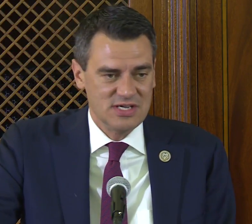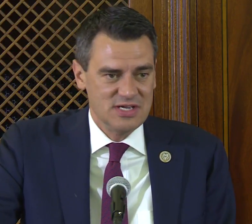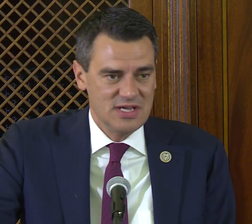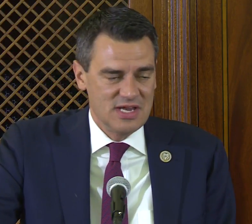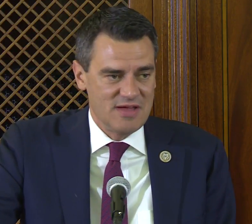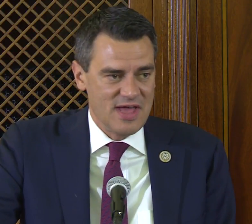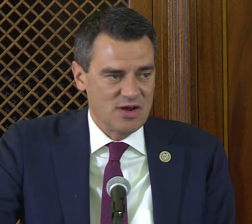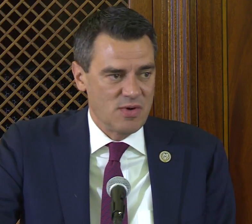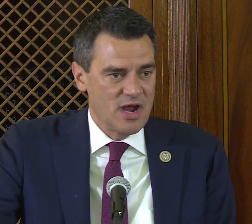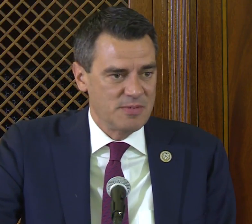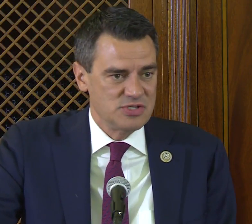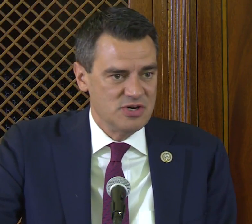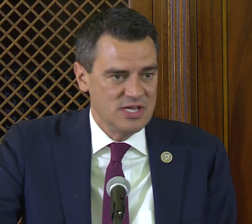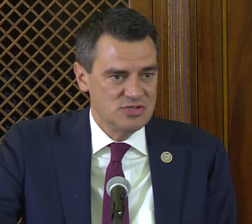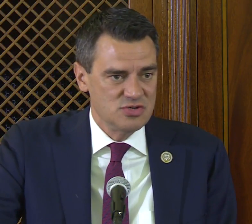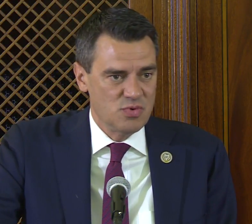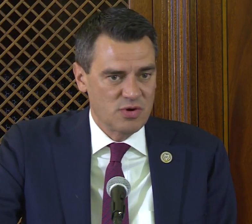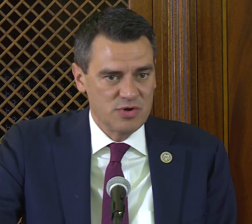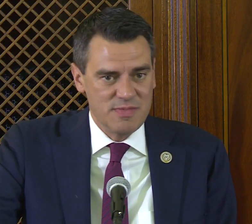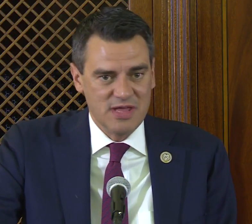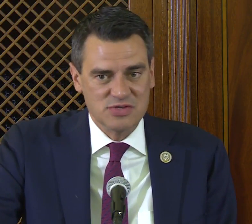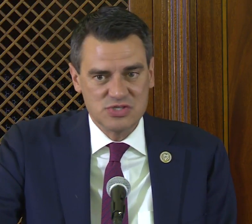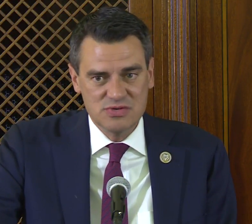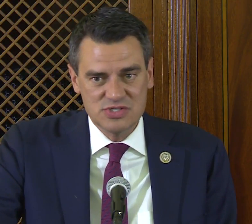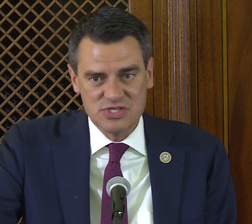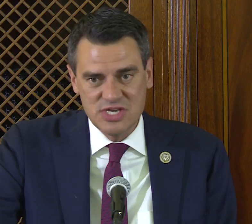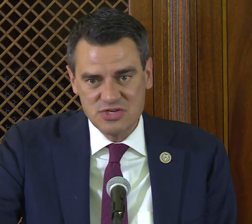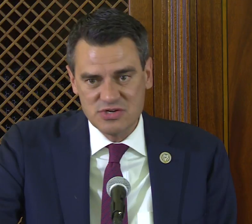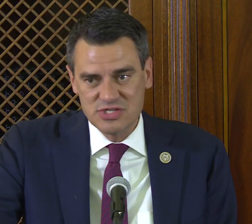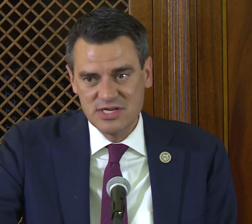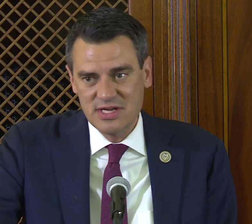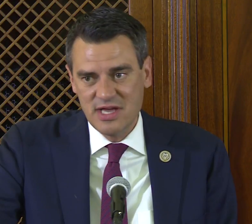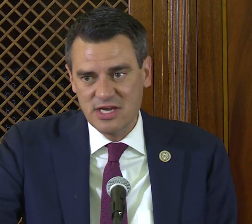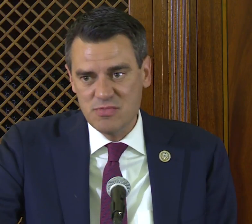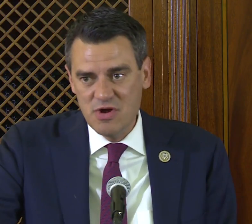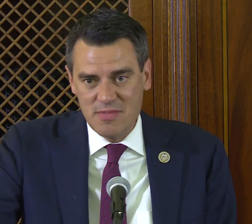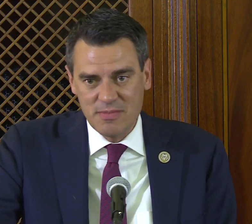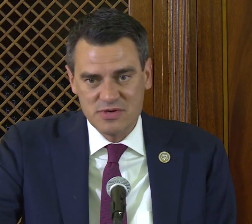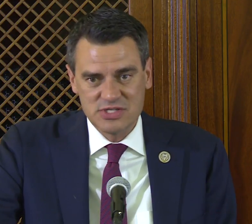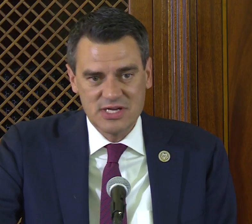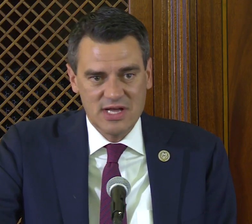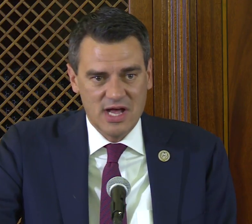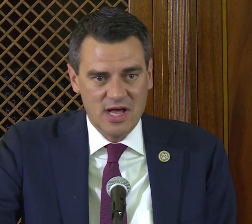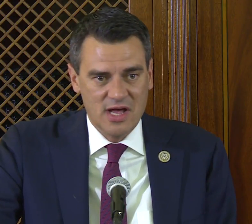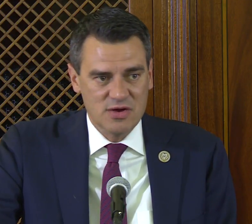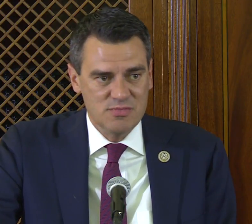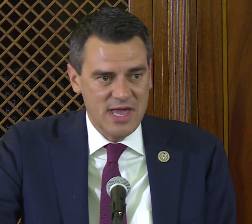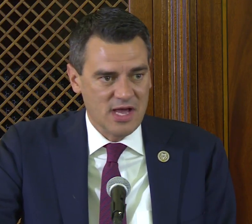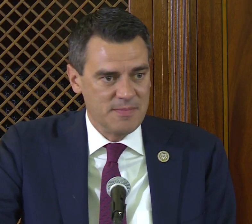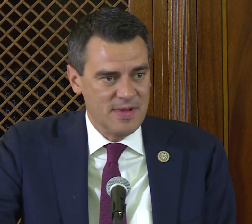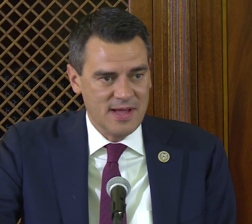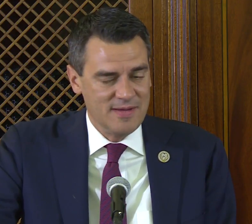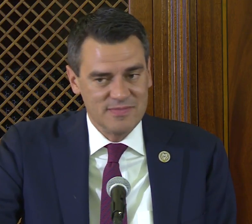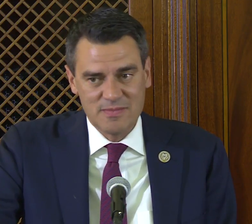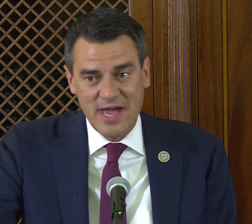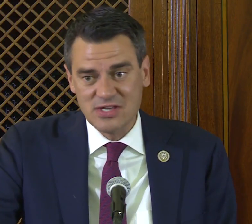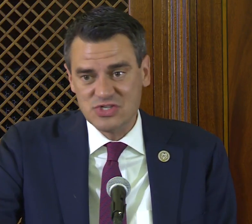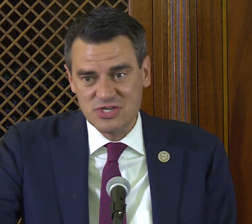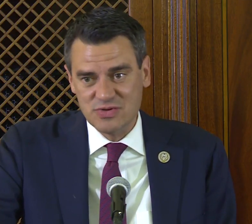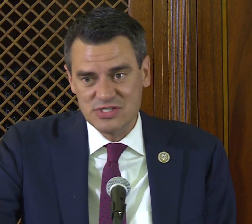I have had a great opportunity to work with many of the students, teachers, and community members who make up my constituents